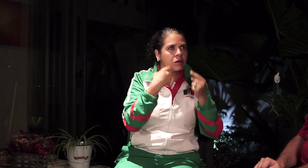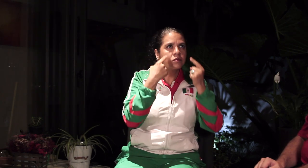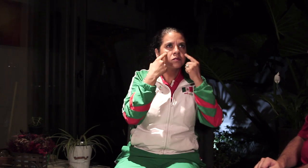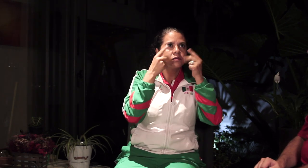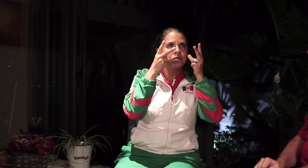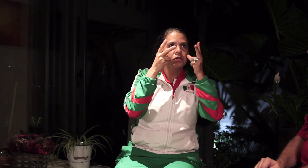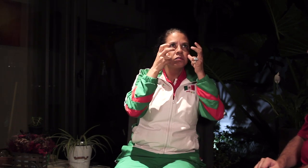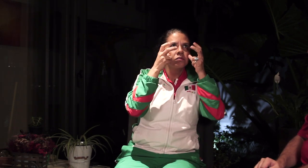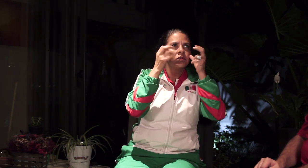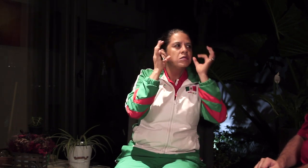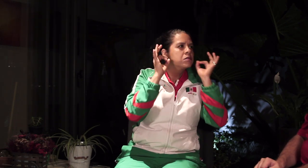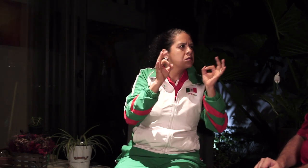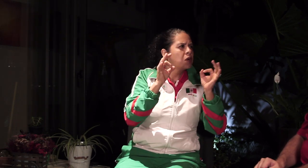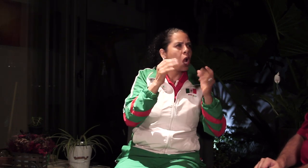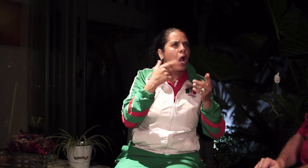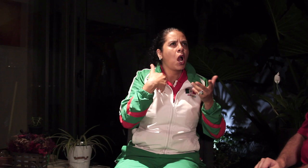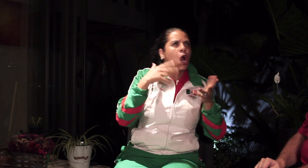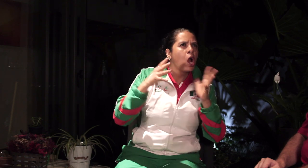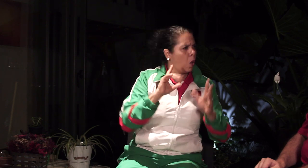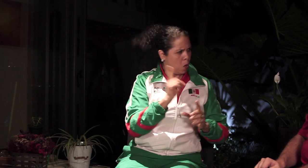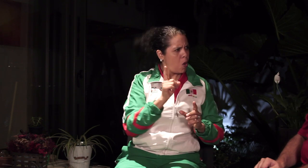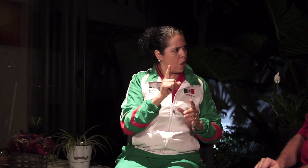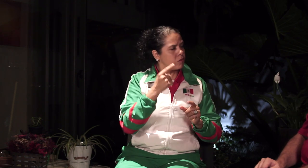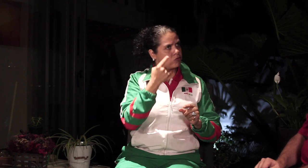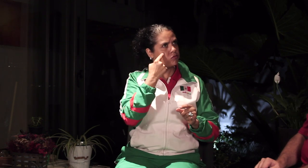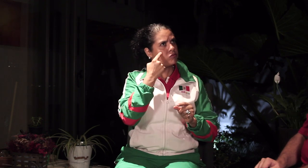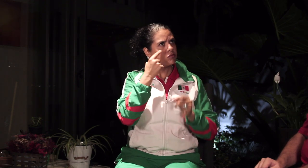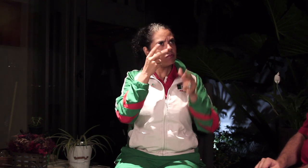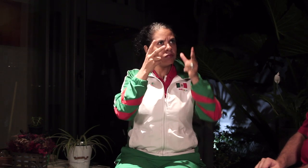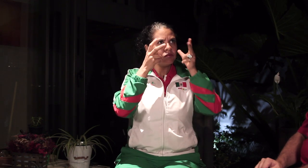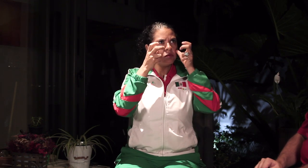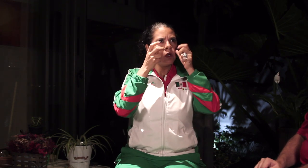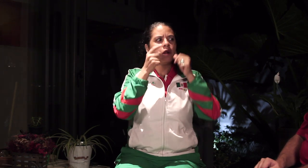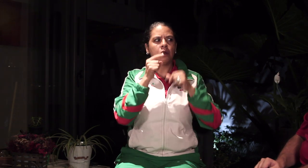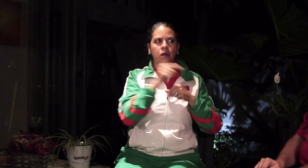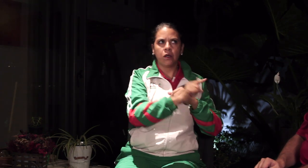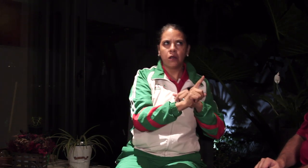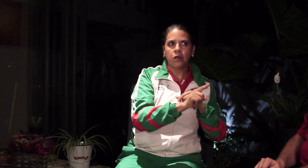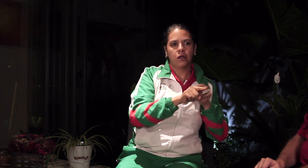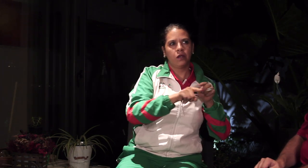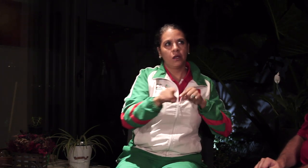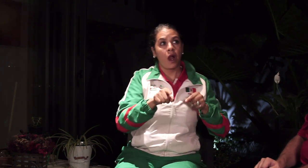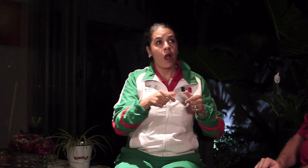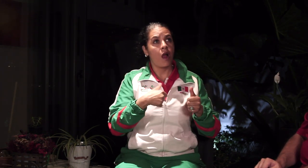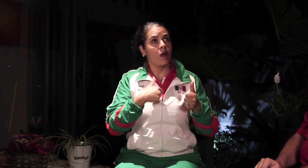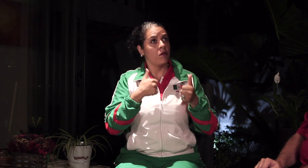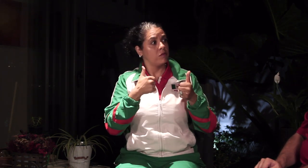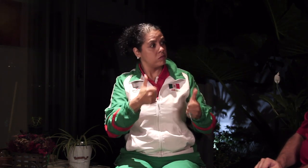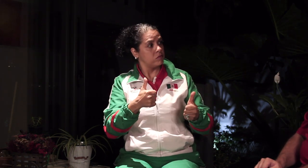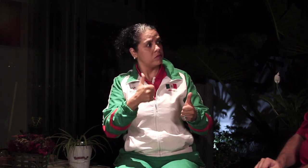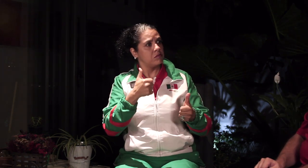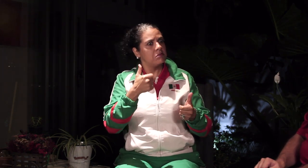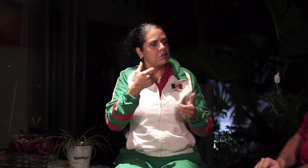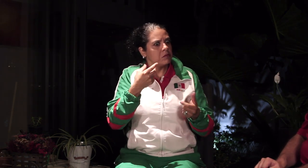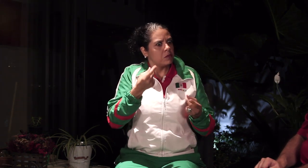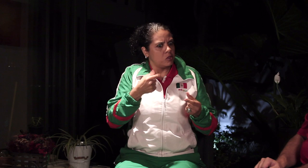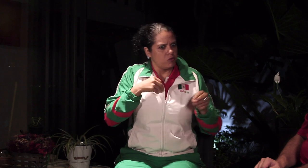my coach would urge me to learn and observe the rules of basketball.